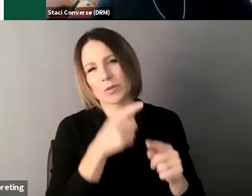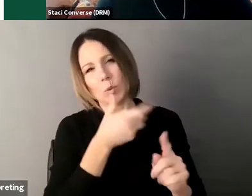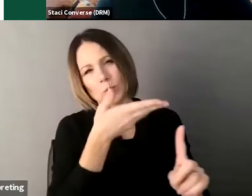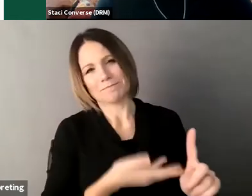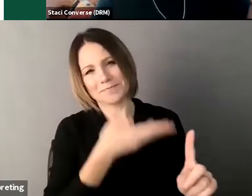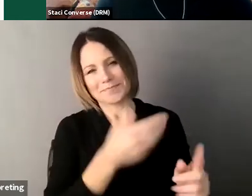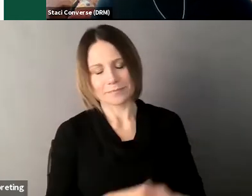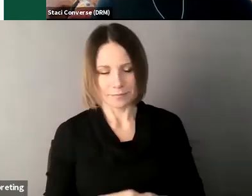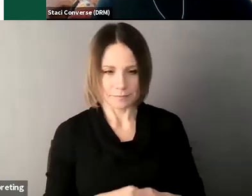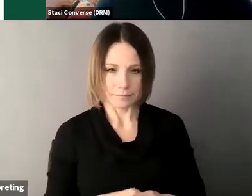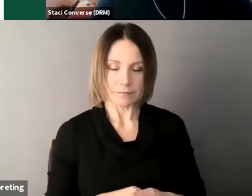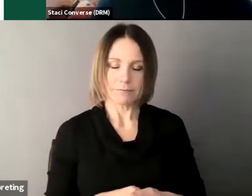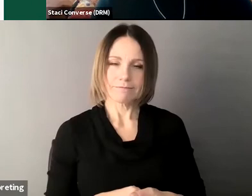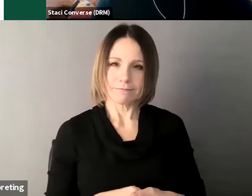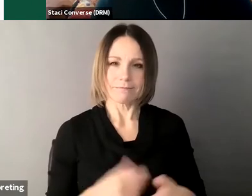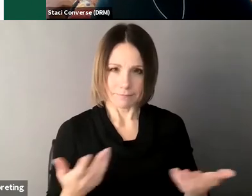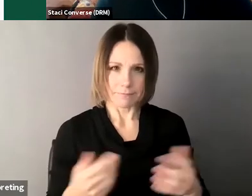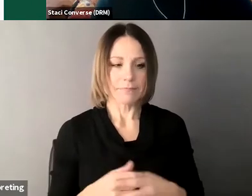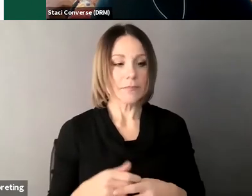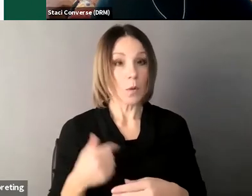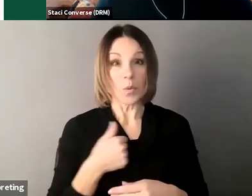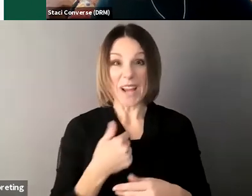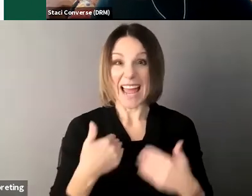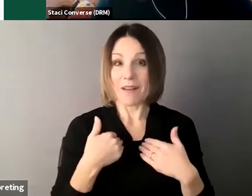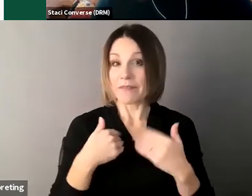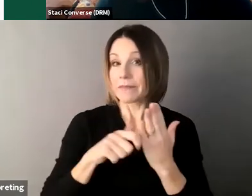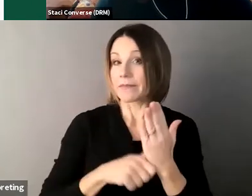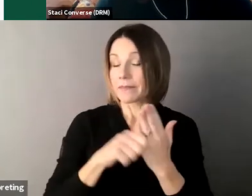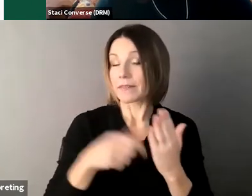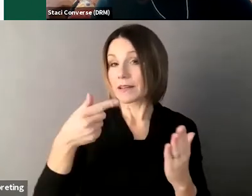provided a guide as part of this I think really looking through that if you're interested in